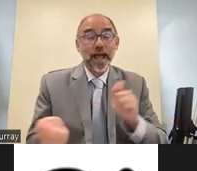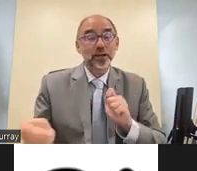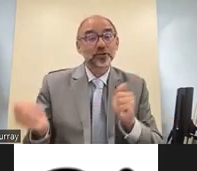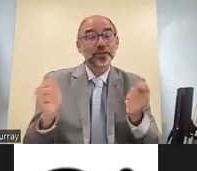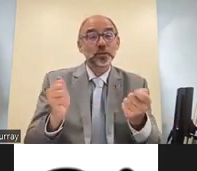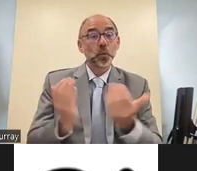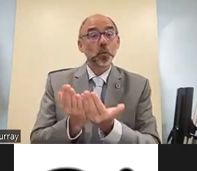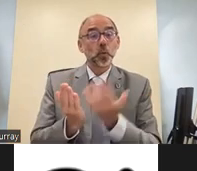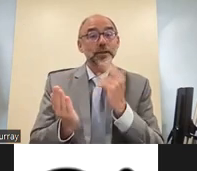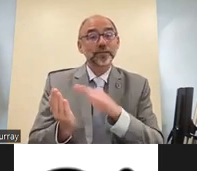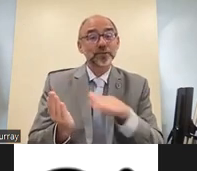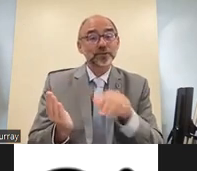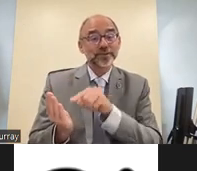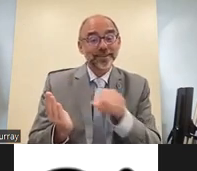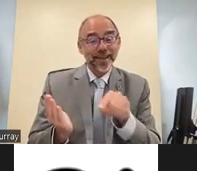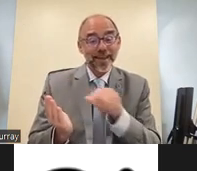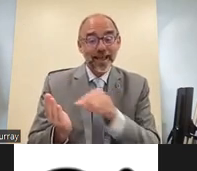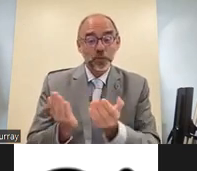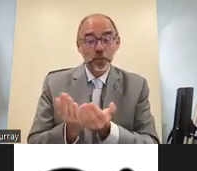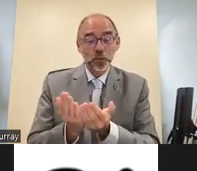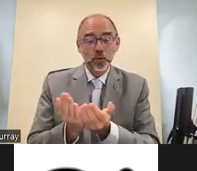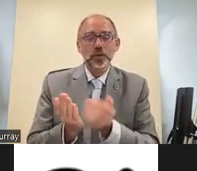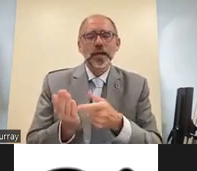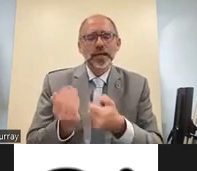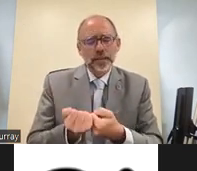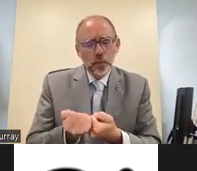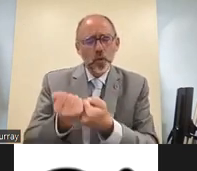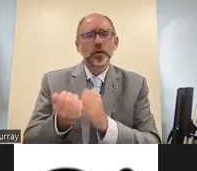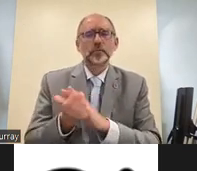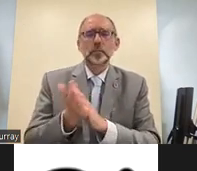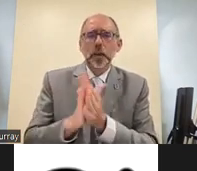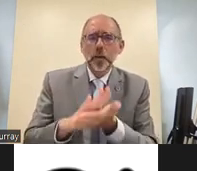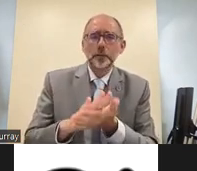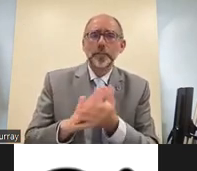schools for deaf children are to be supported in becoming inclusive multilingual schools in